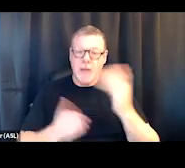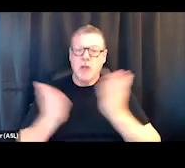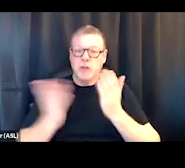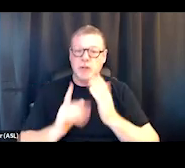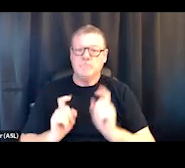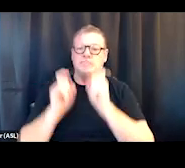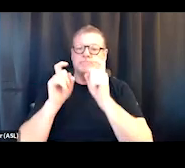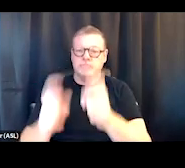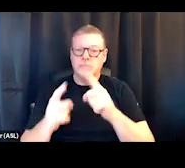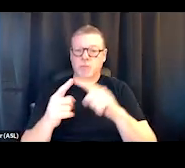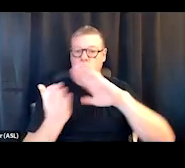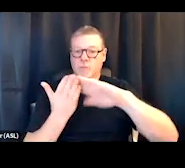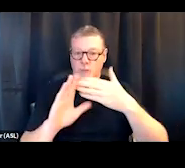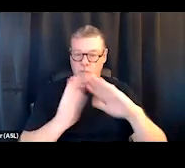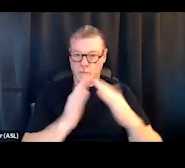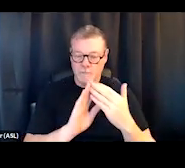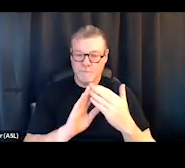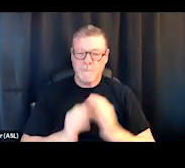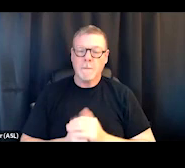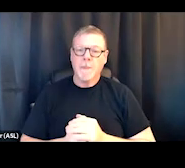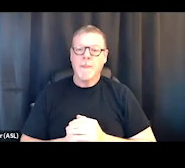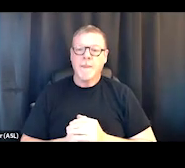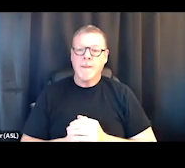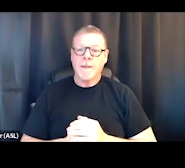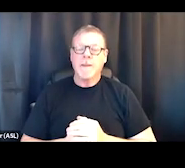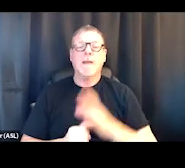and try to be a resource